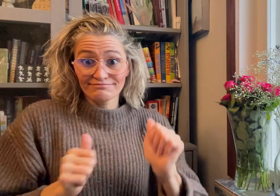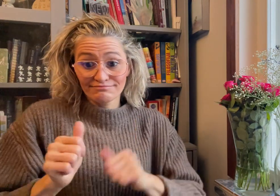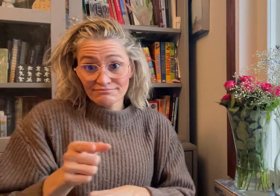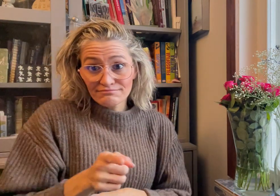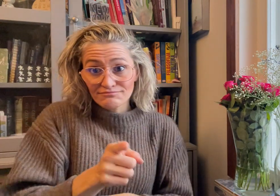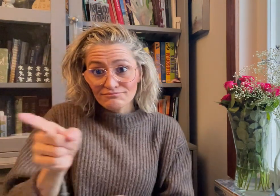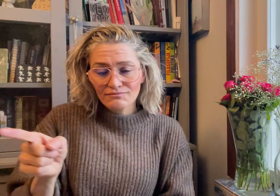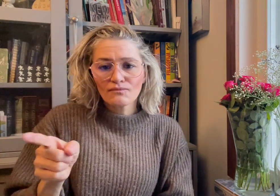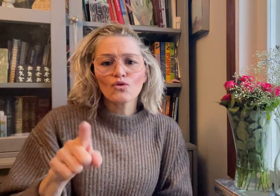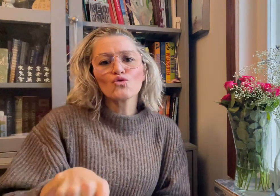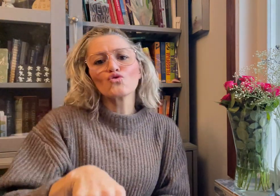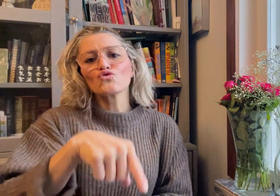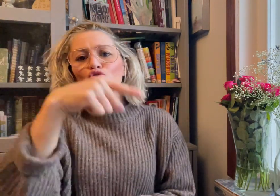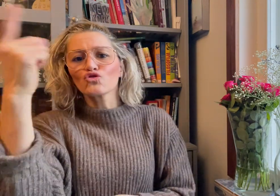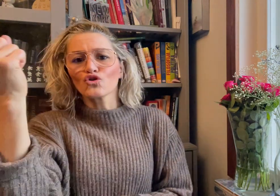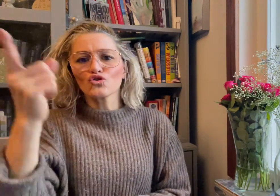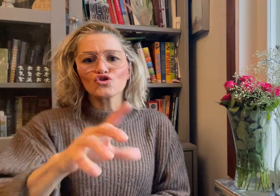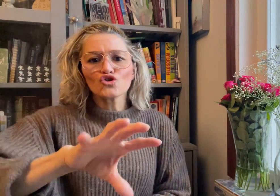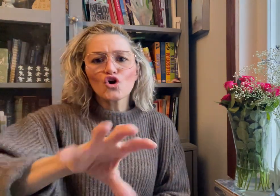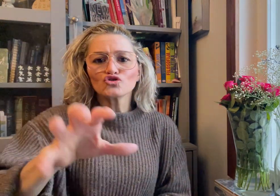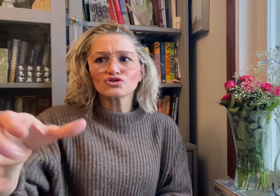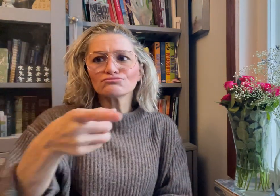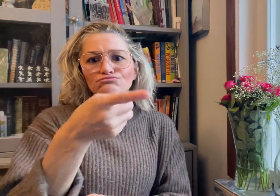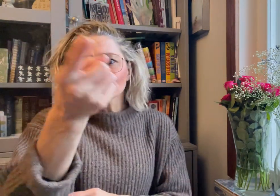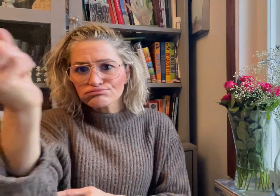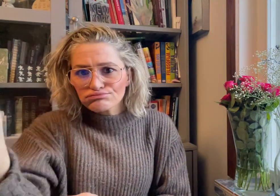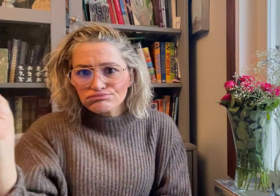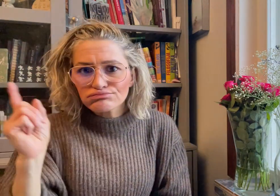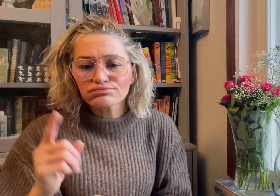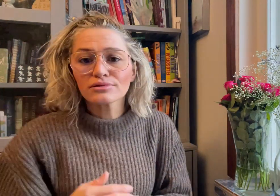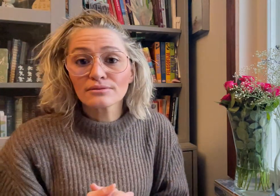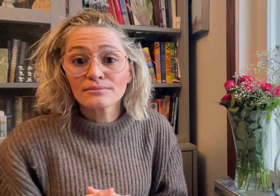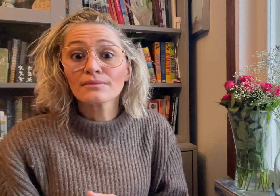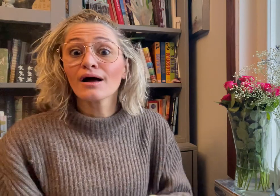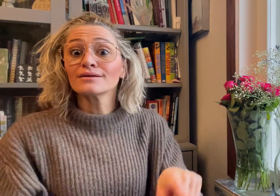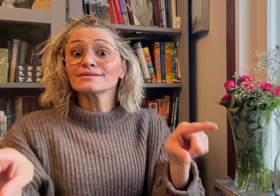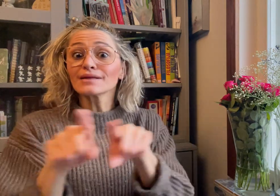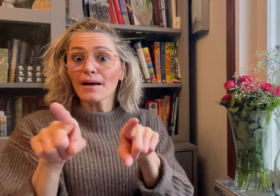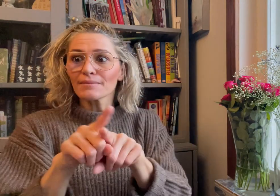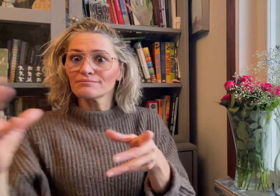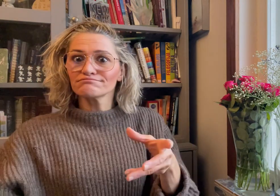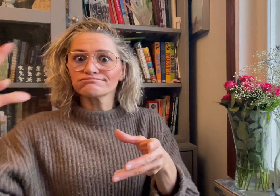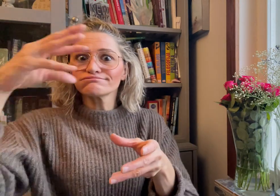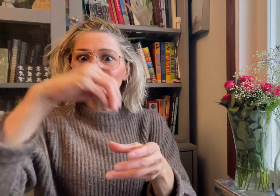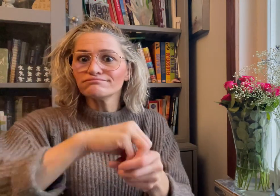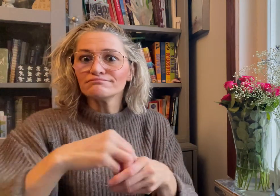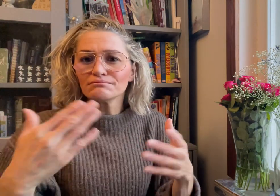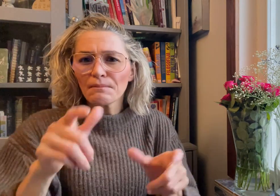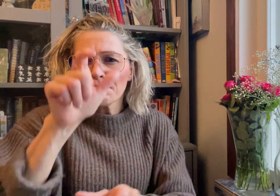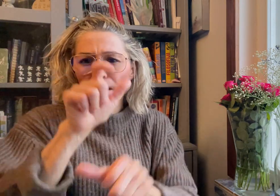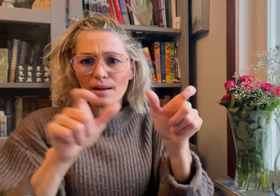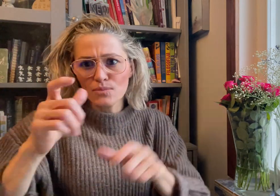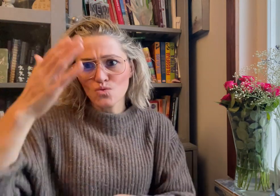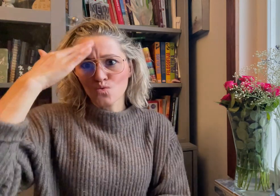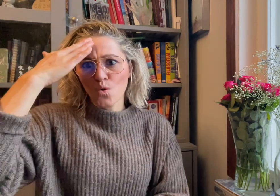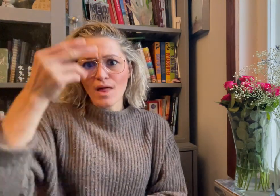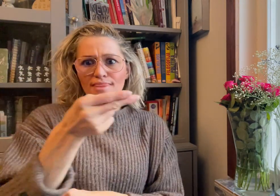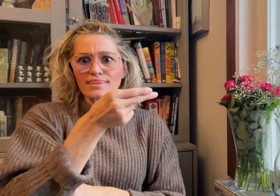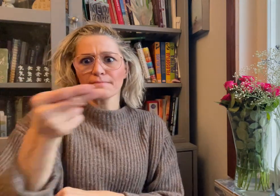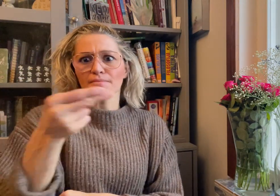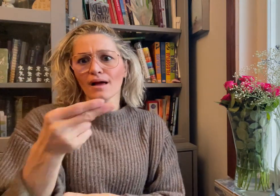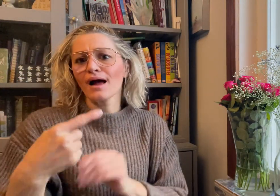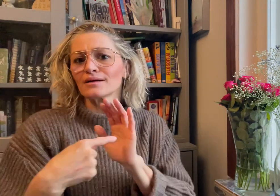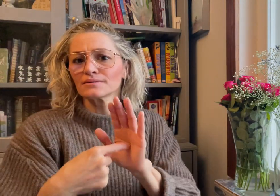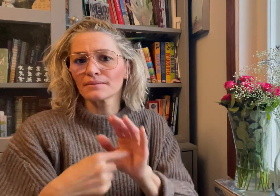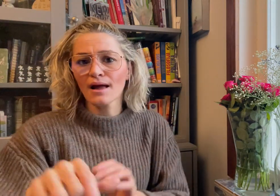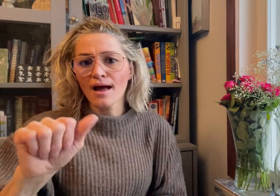Eight of the performers are from other countries, including